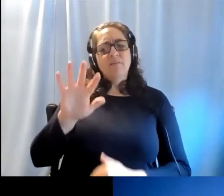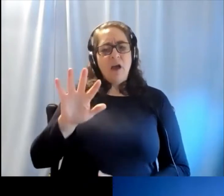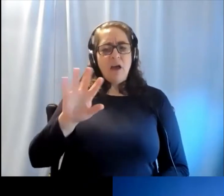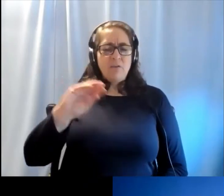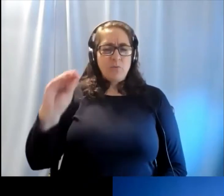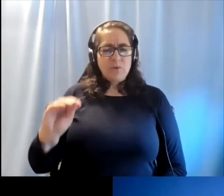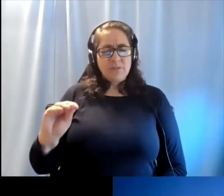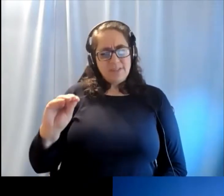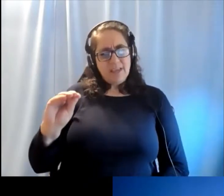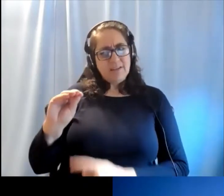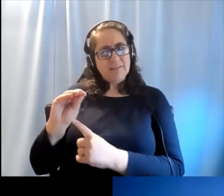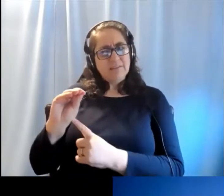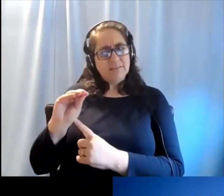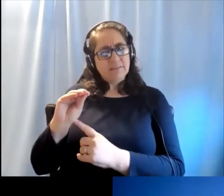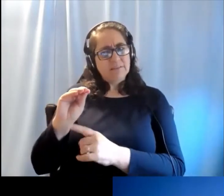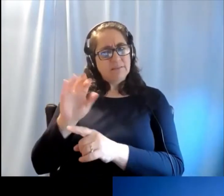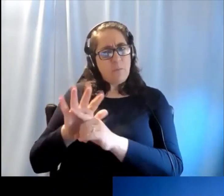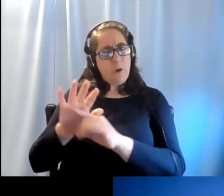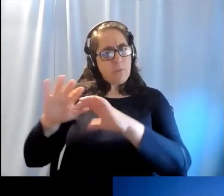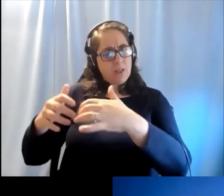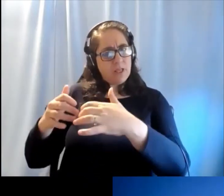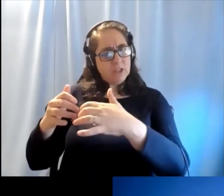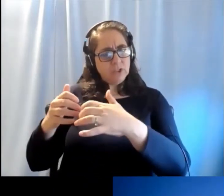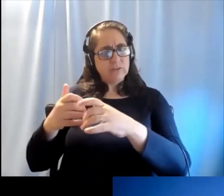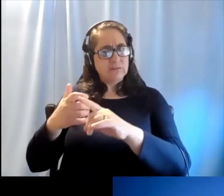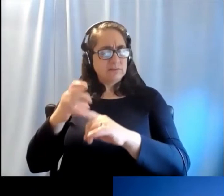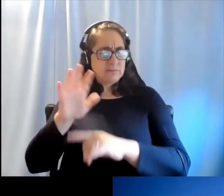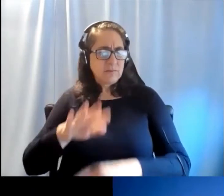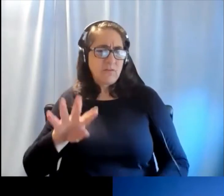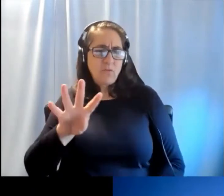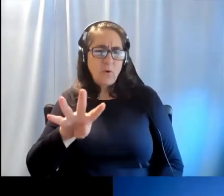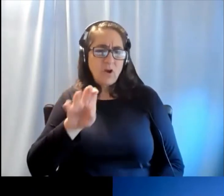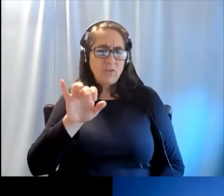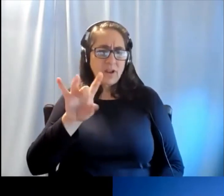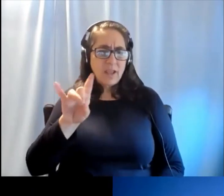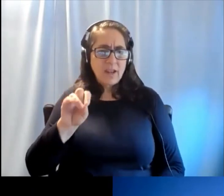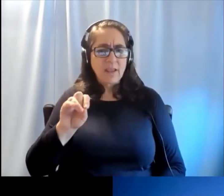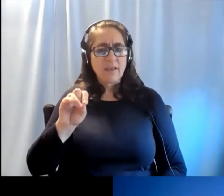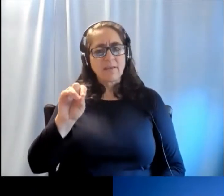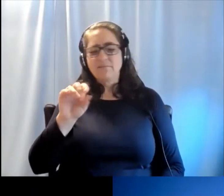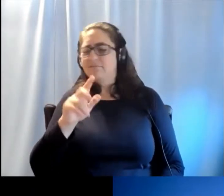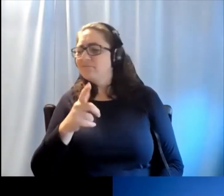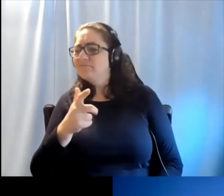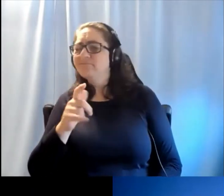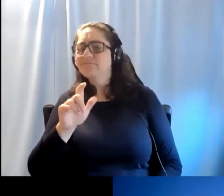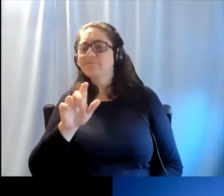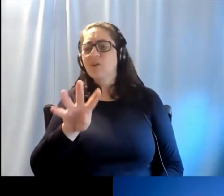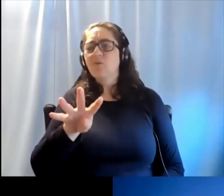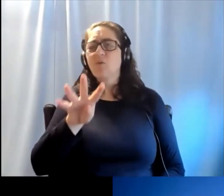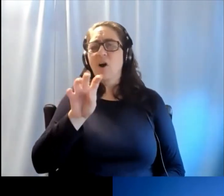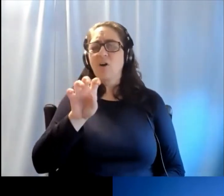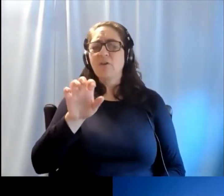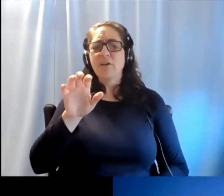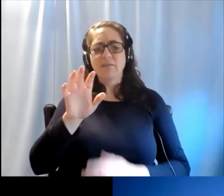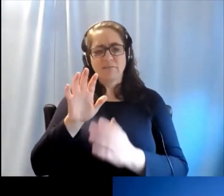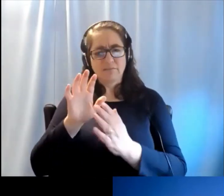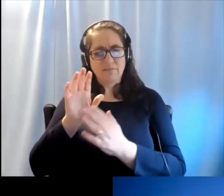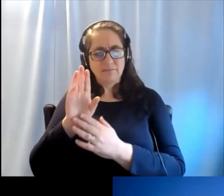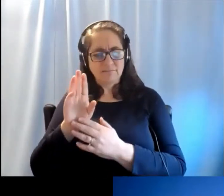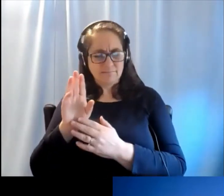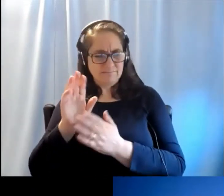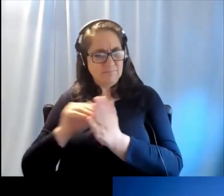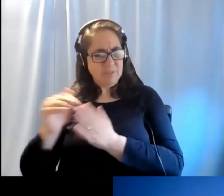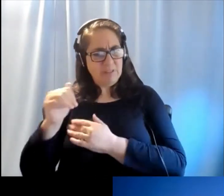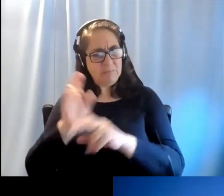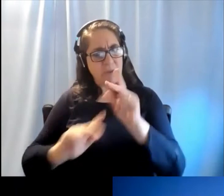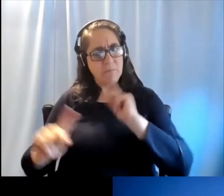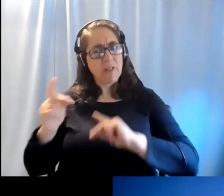So this is about 4 nearly 450 million people, they require rehabilitation services hearing